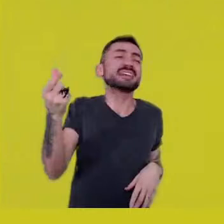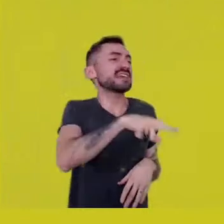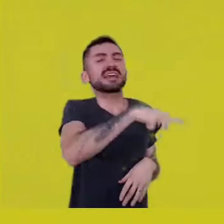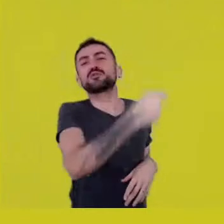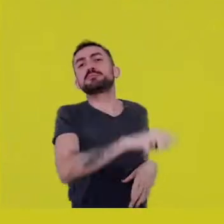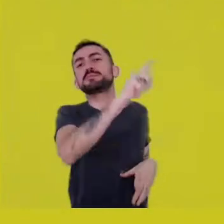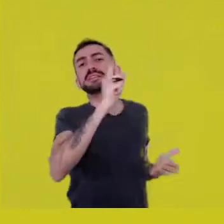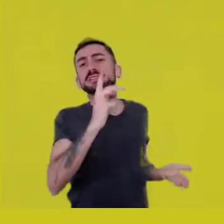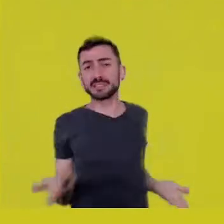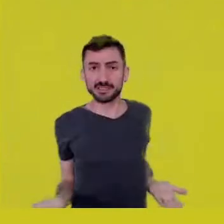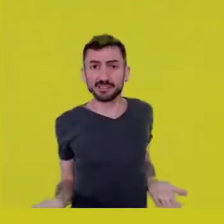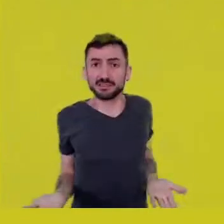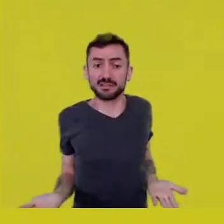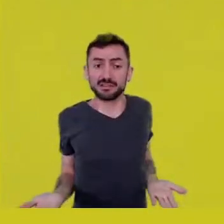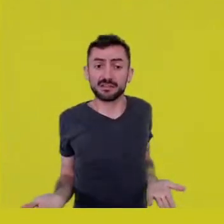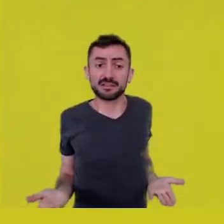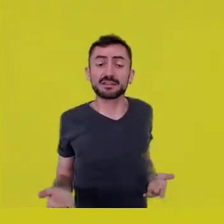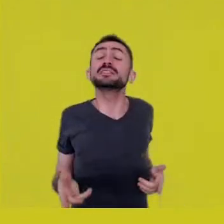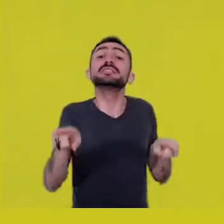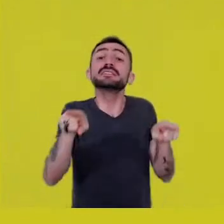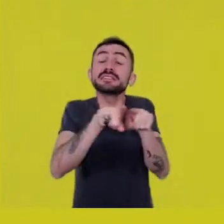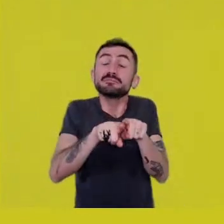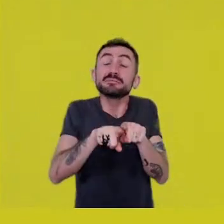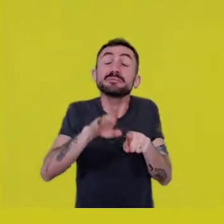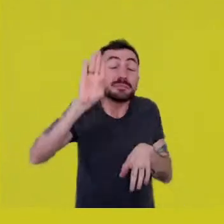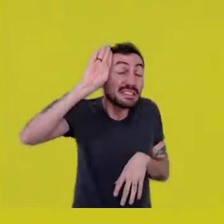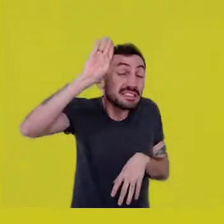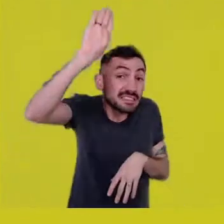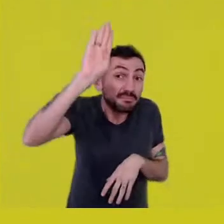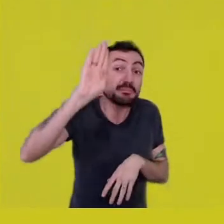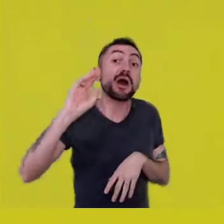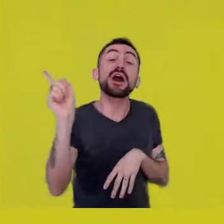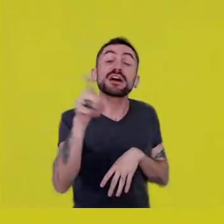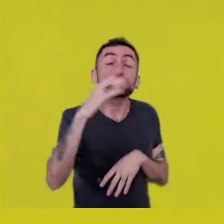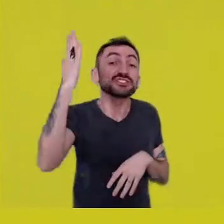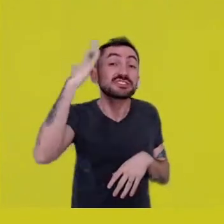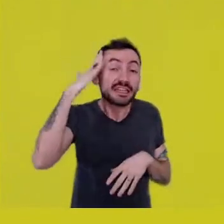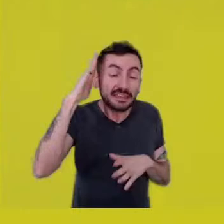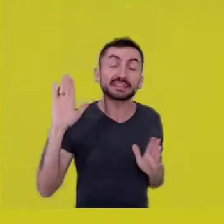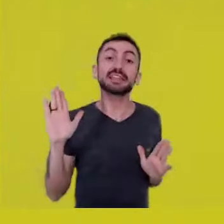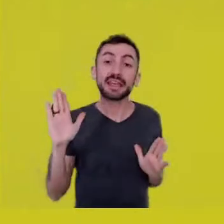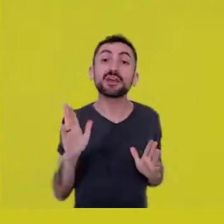We need to touch on the central matter. Beyond artistic perspective,